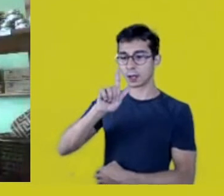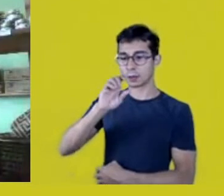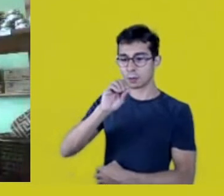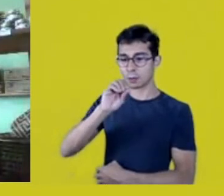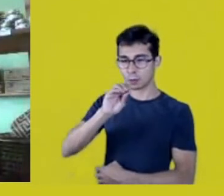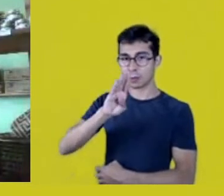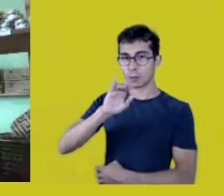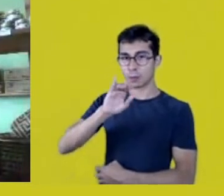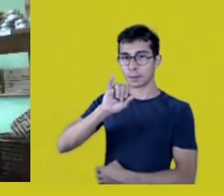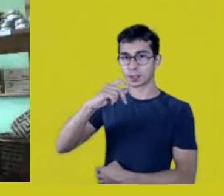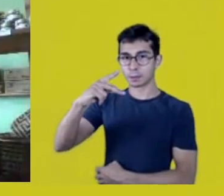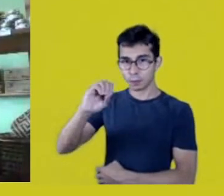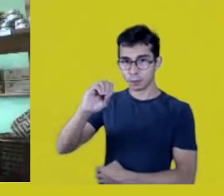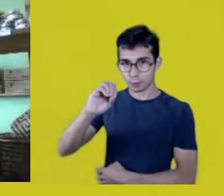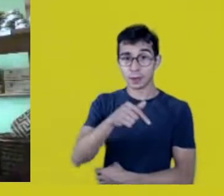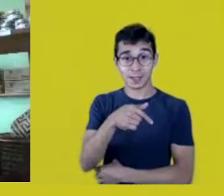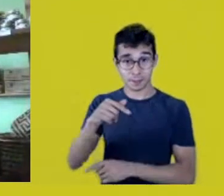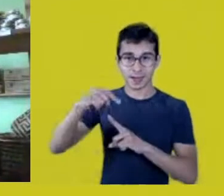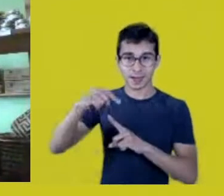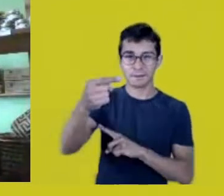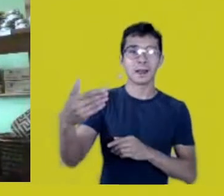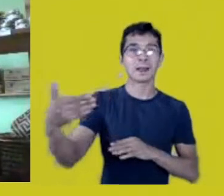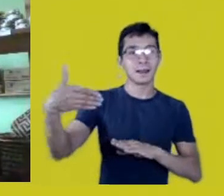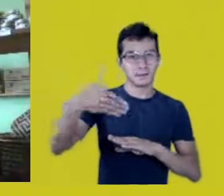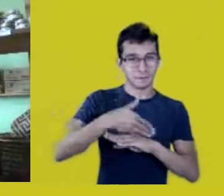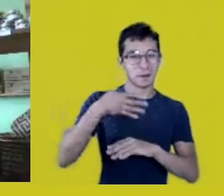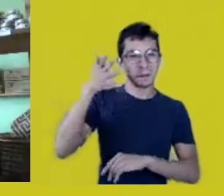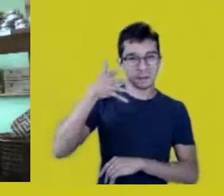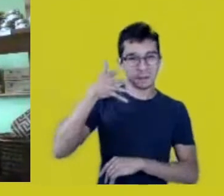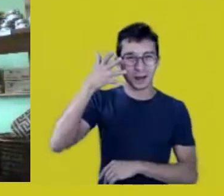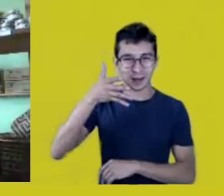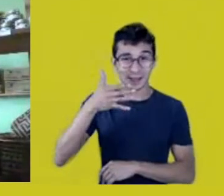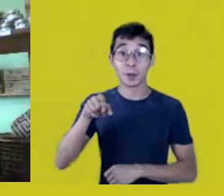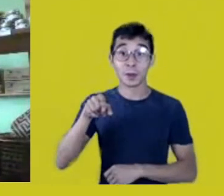talking about how he learned...